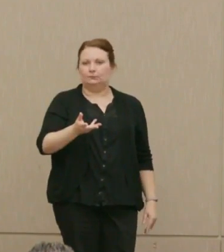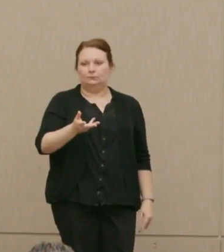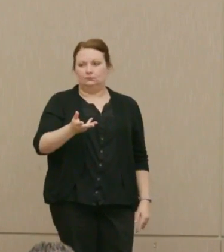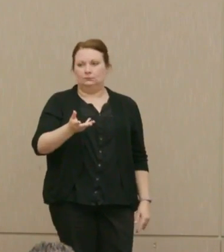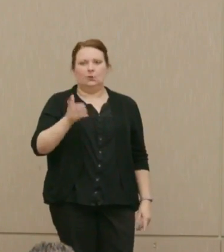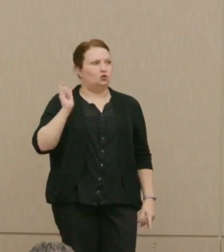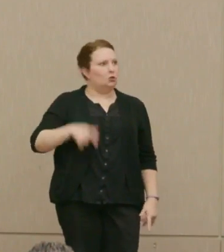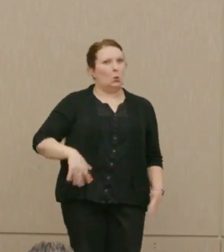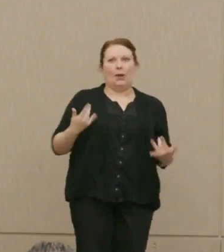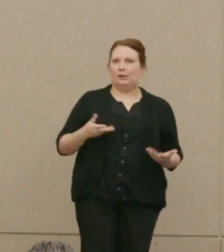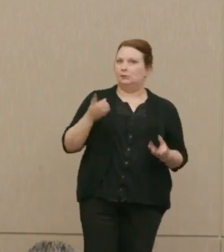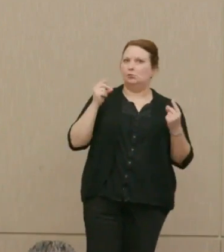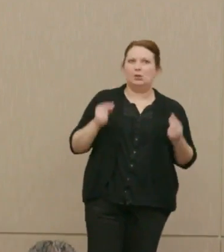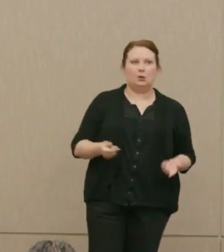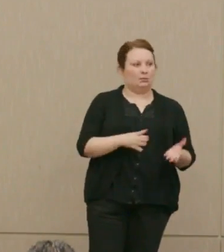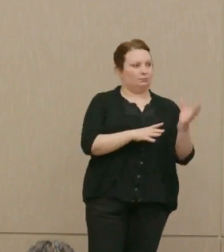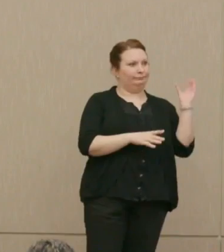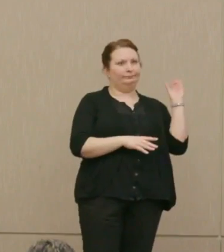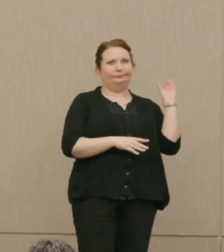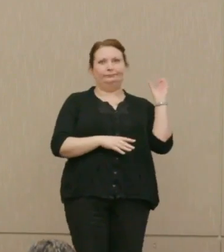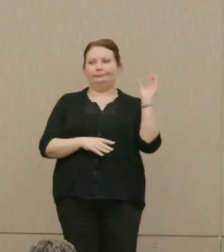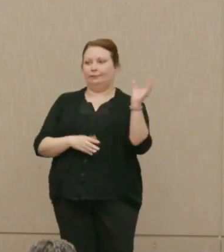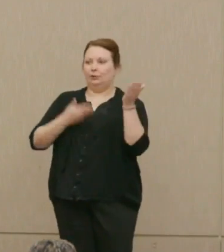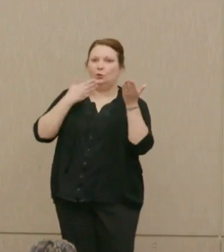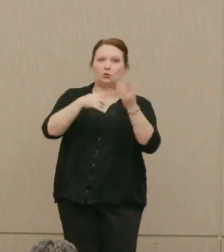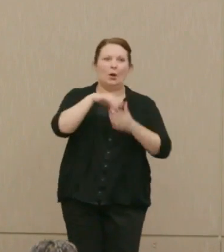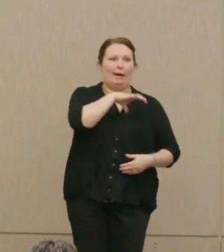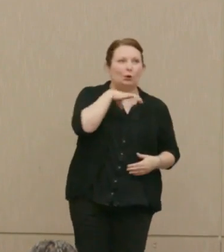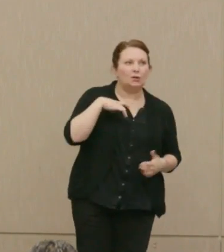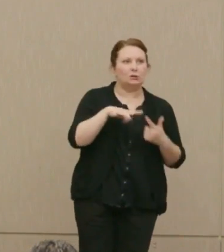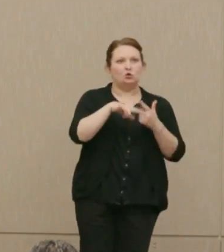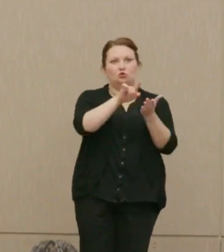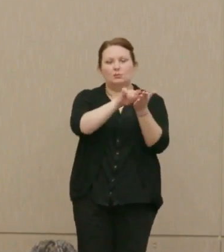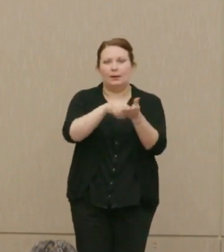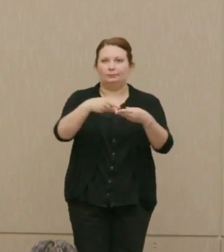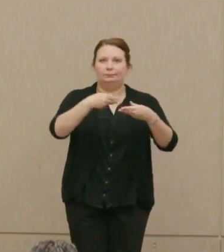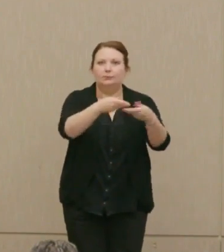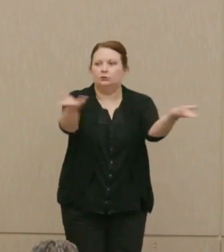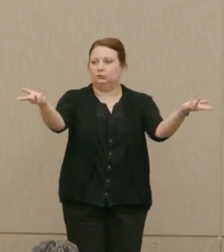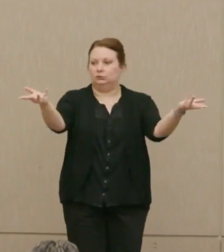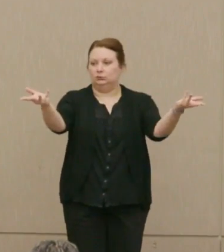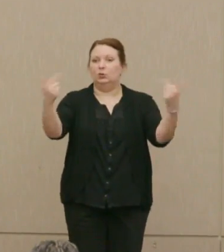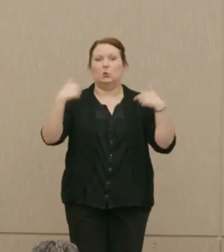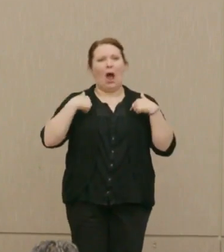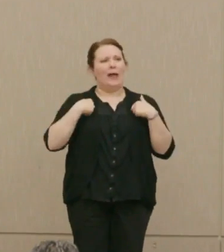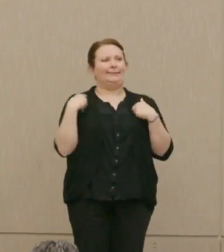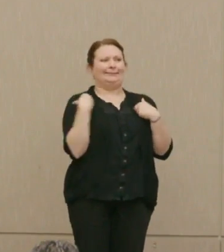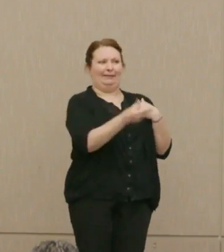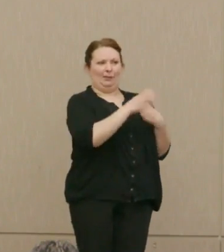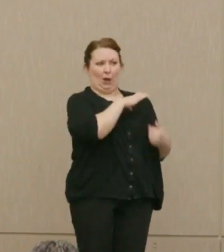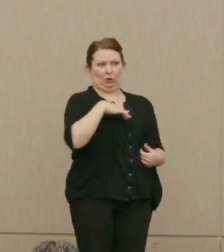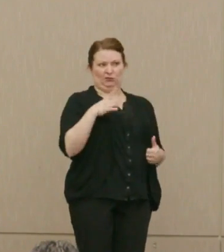documents to the public, or congress, the press, I would say not only to congress. I did give them to congress at first.